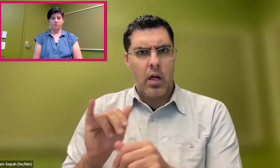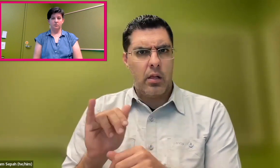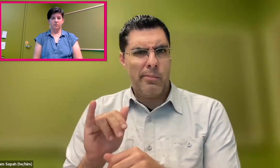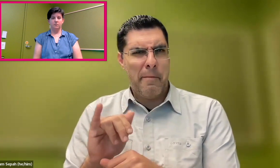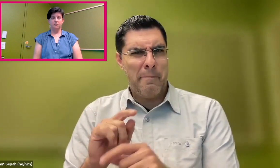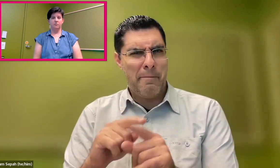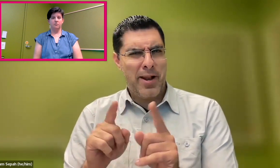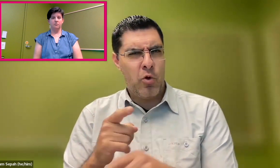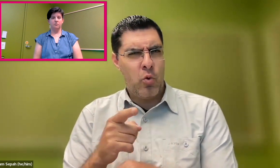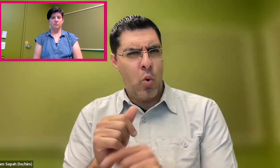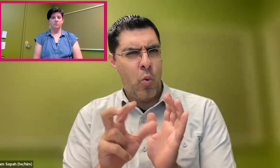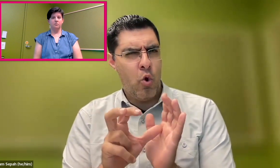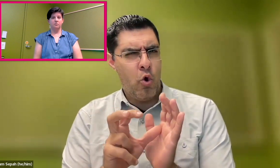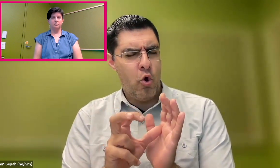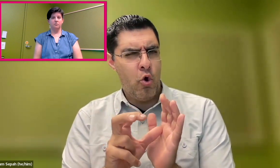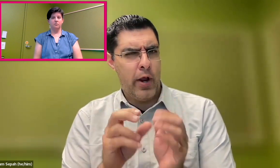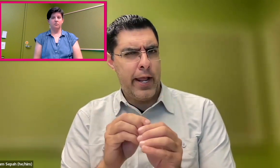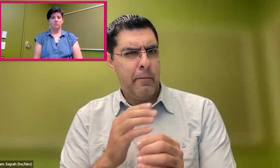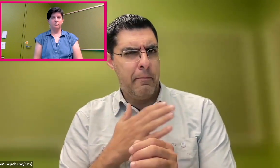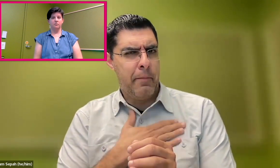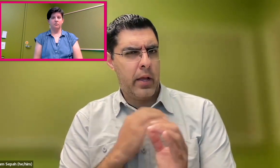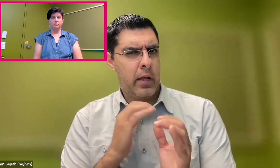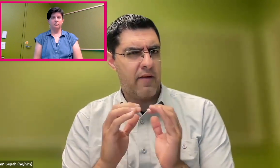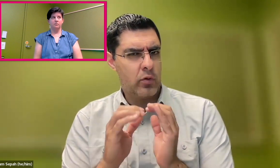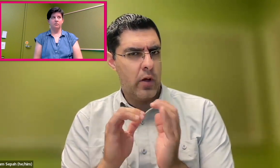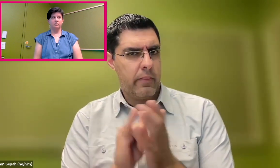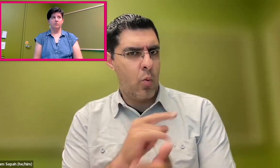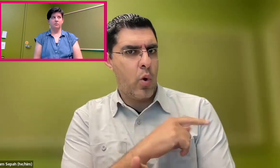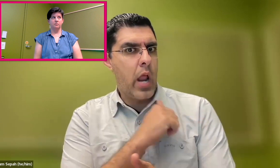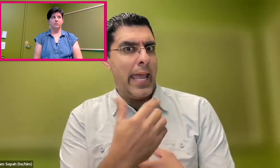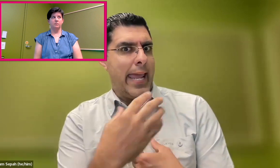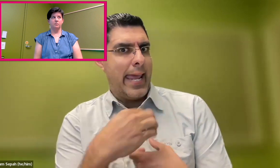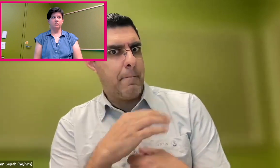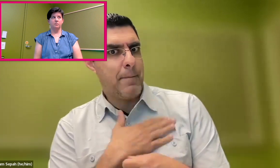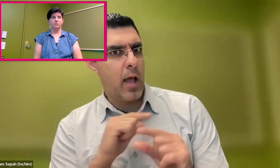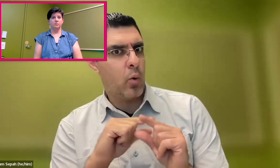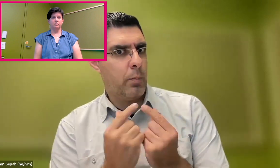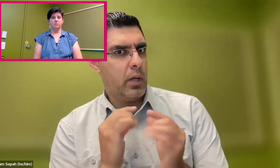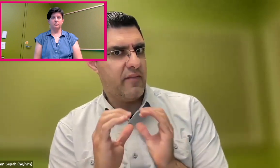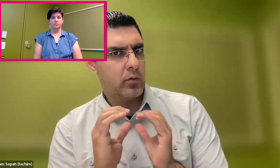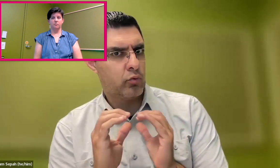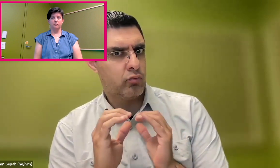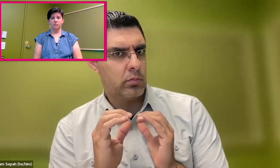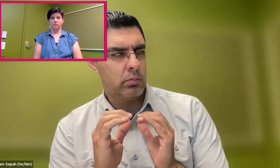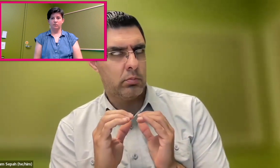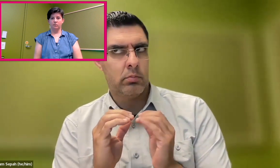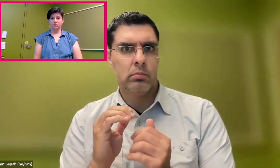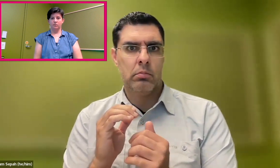the information is being recorded. And for a lot of people, they feel like that's